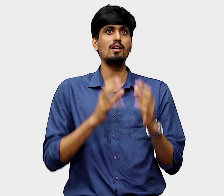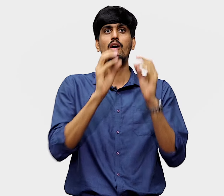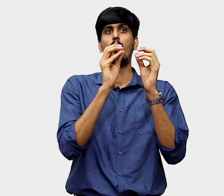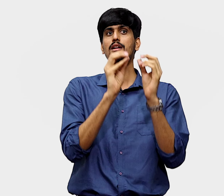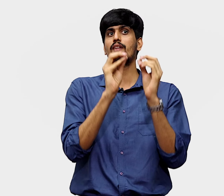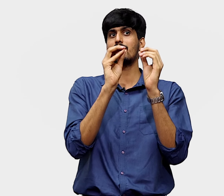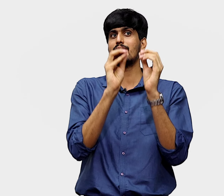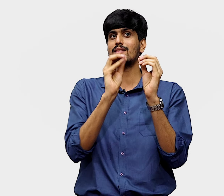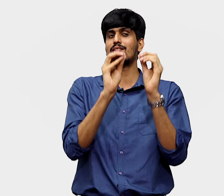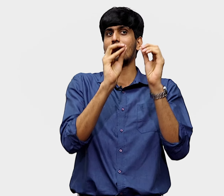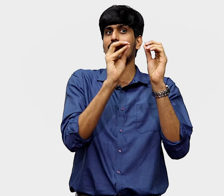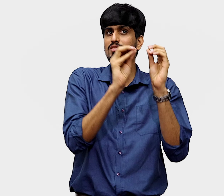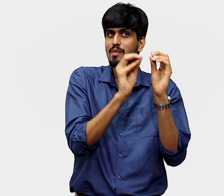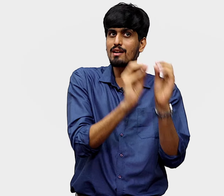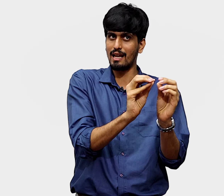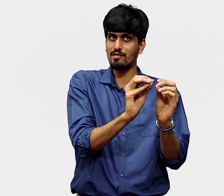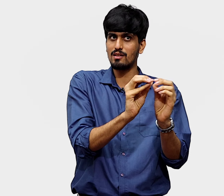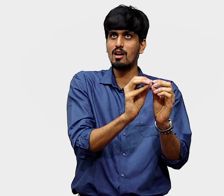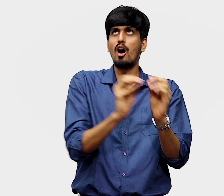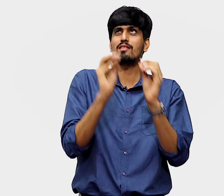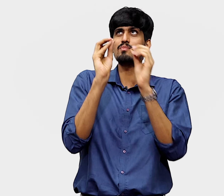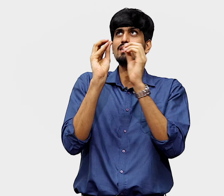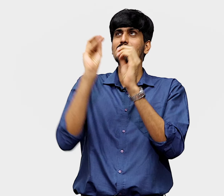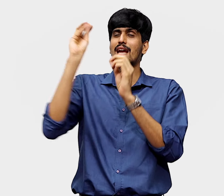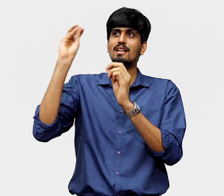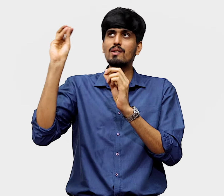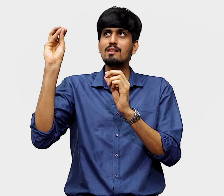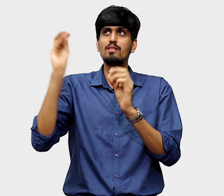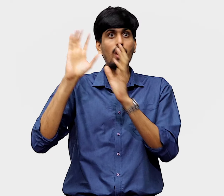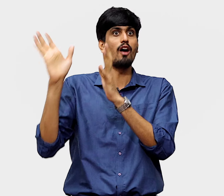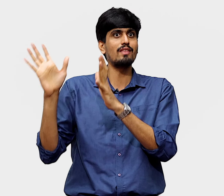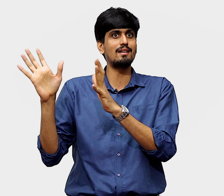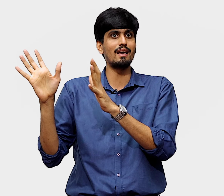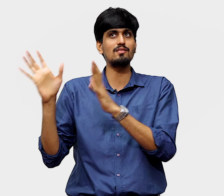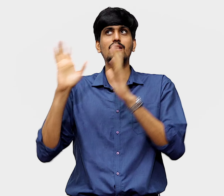What if I can get that same similar taste or something just 80% of that taste